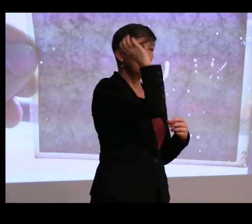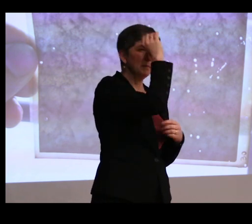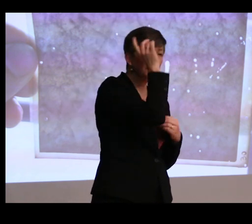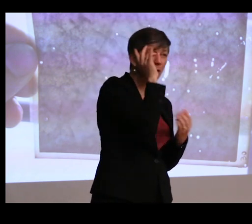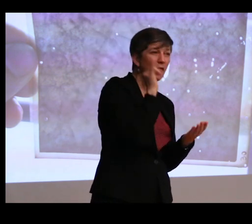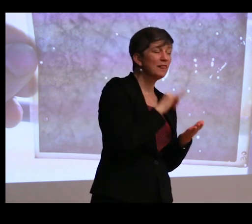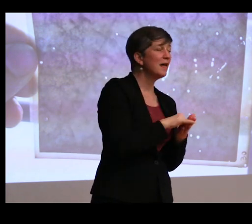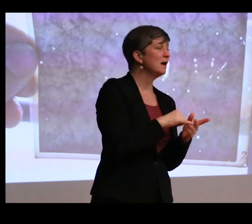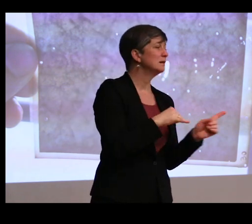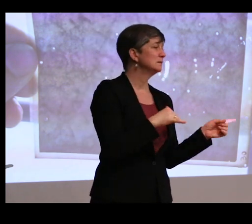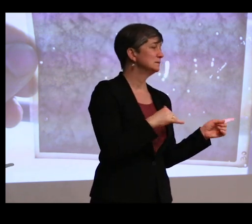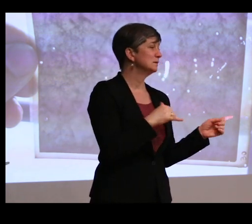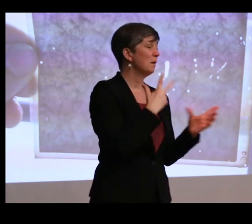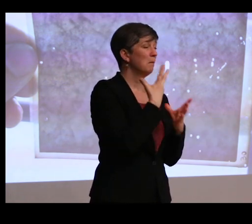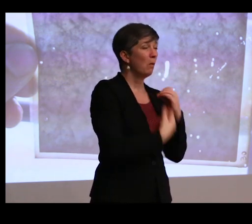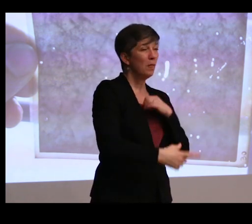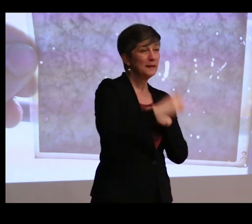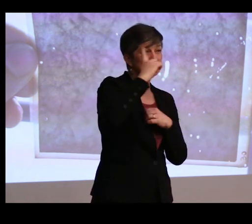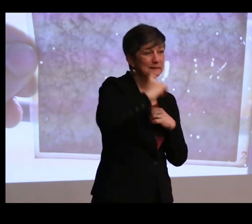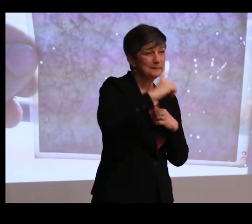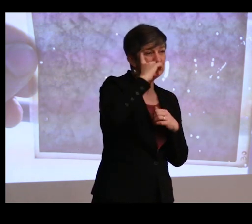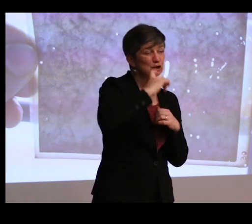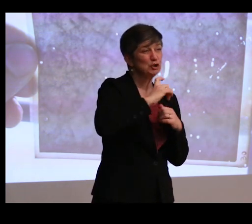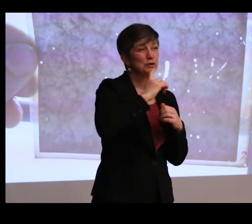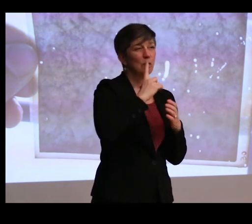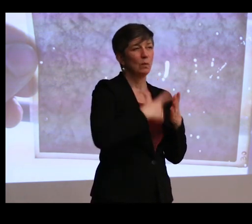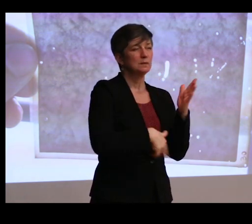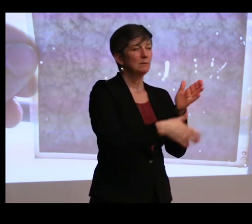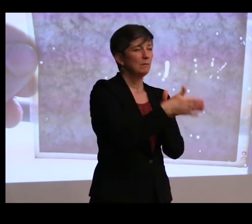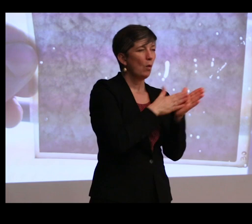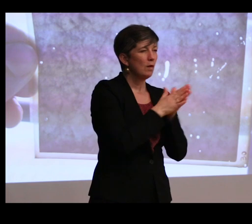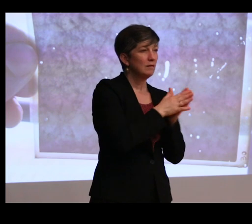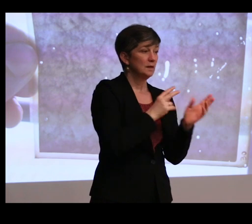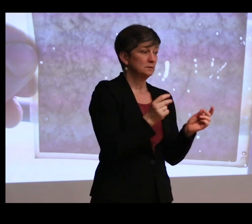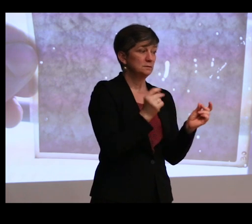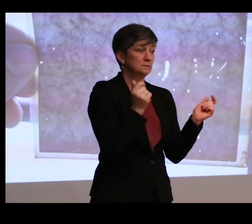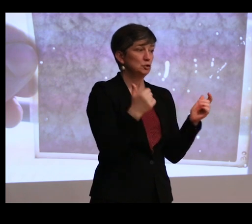both the suspicion around what's motivating this sudden openness